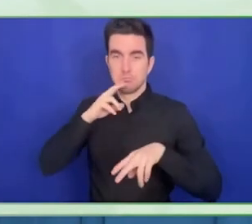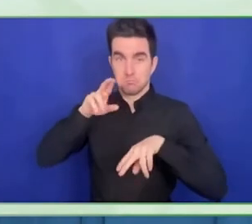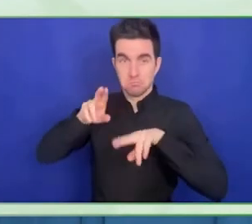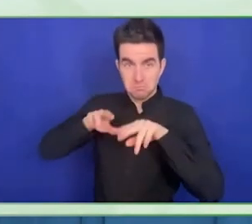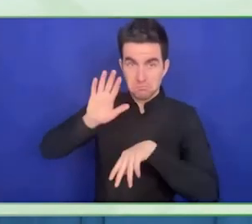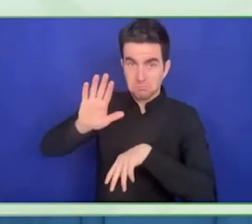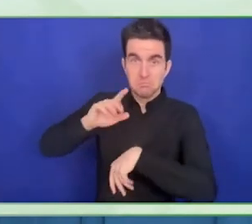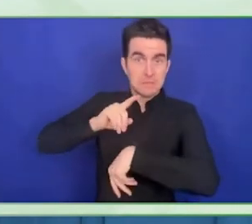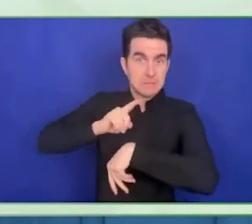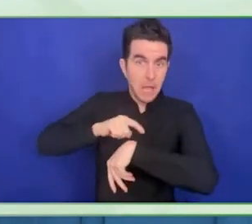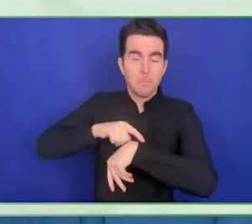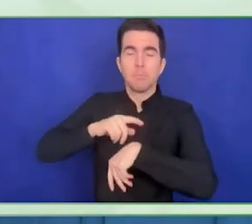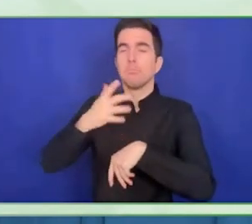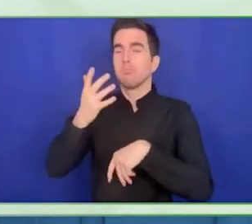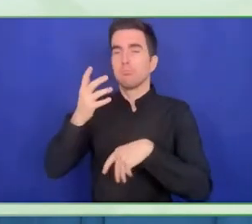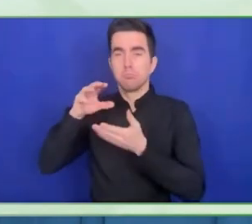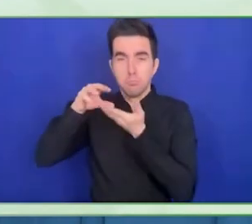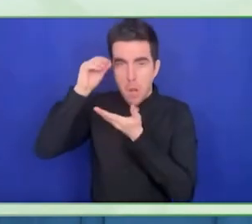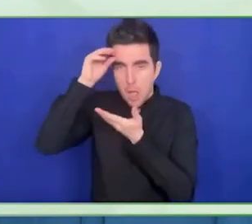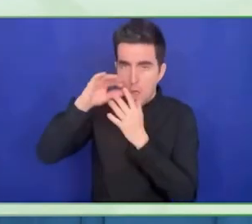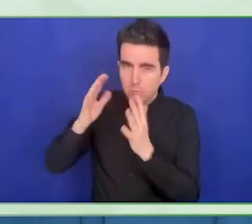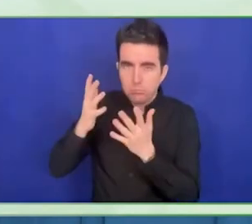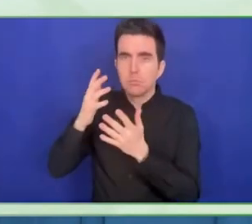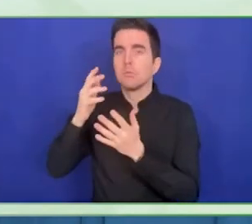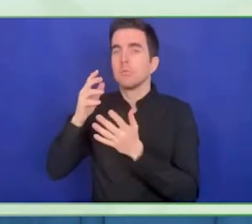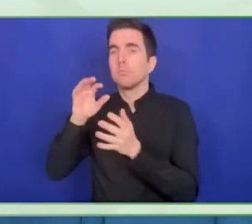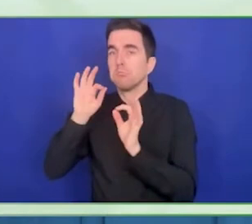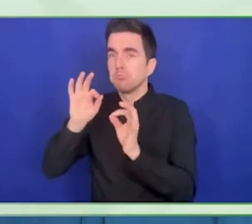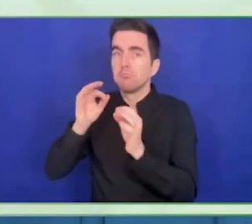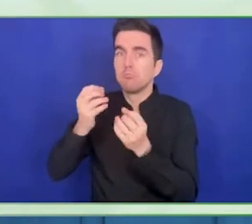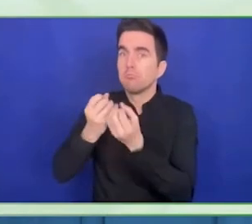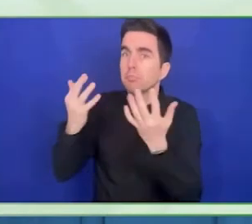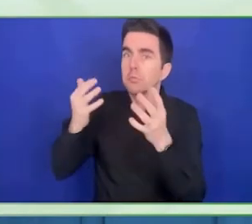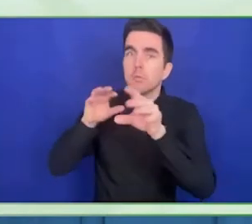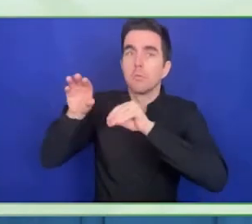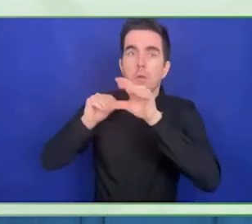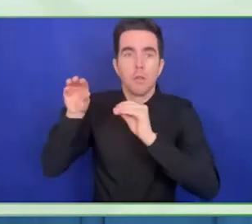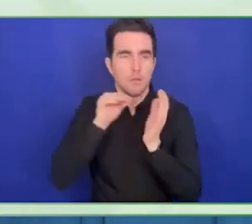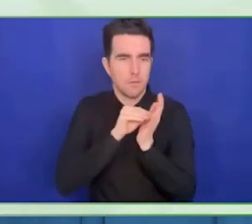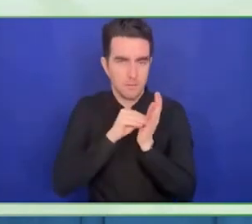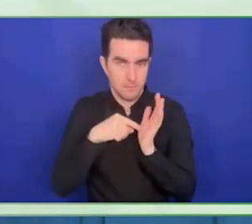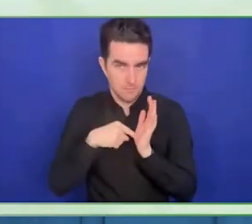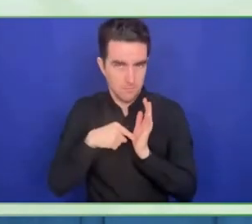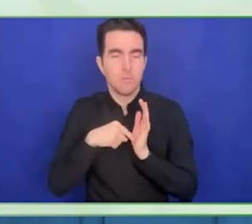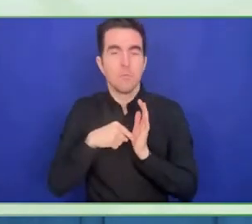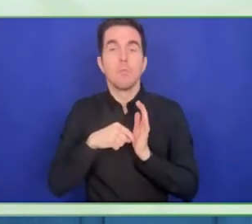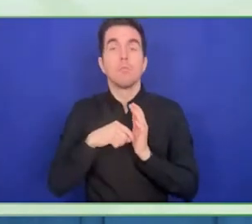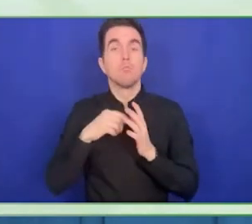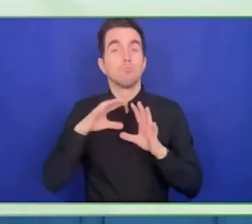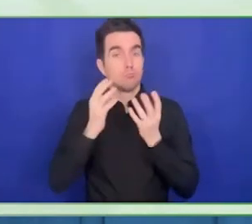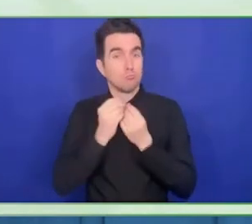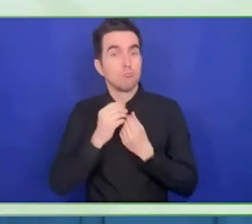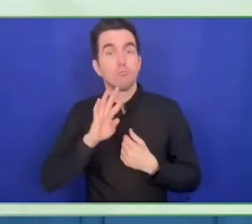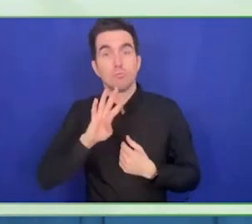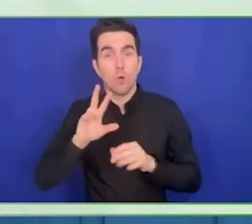We are one of the first funders of this, the programmers recognise the